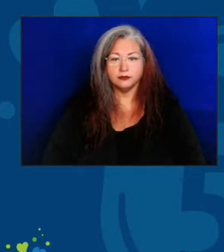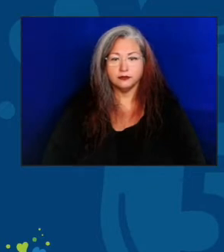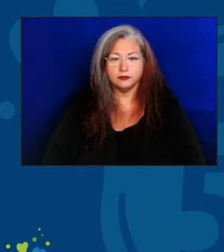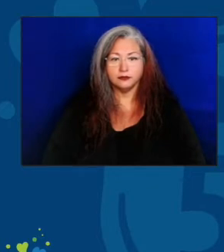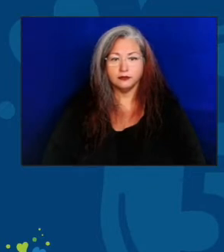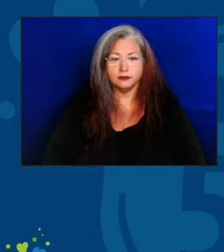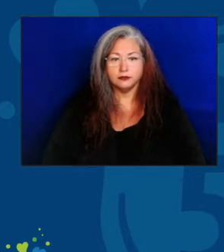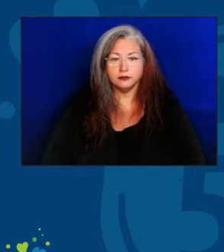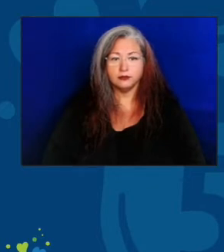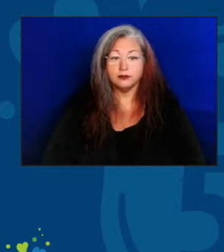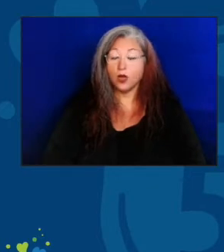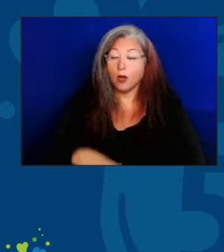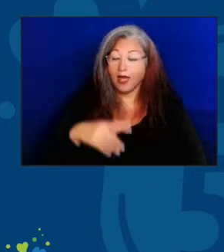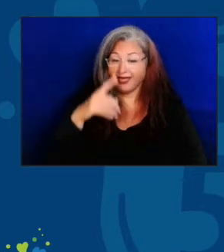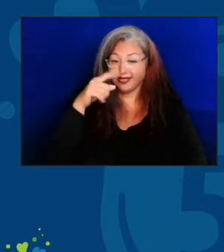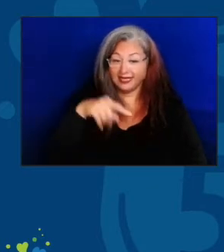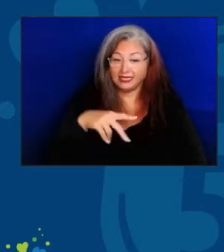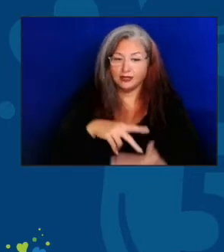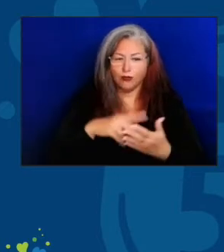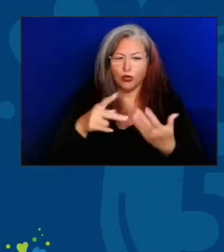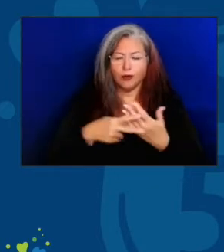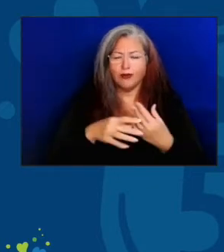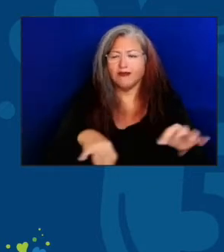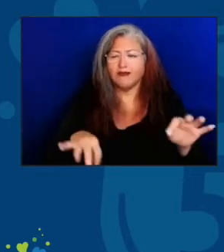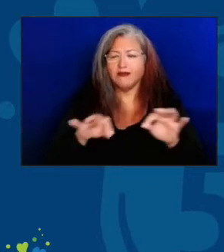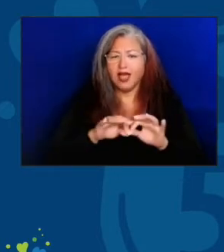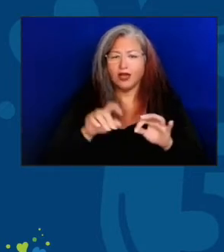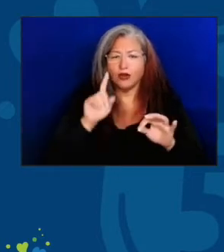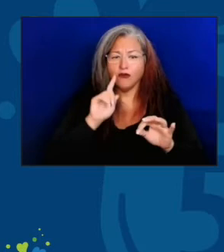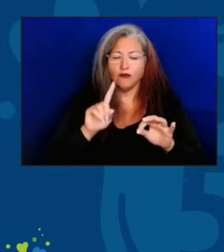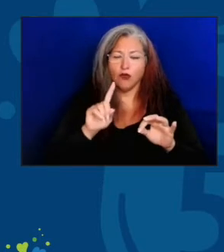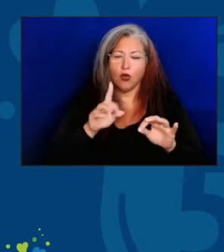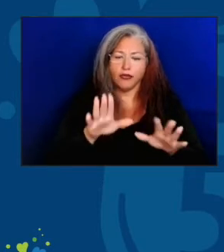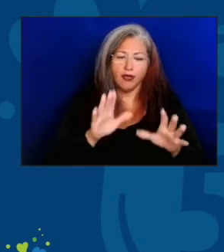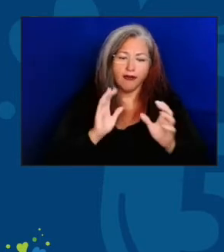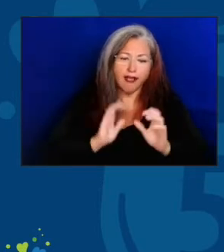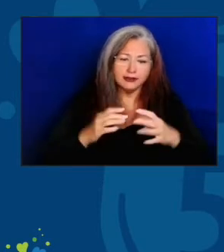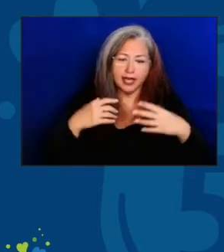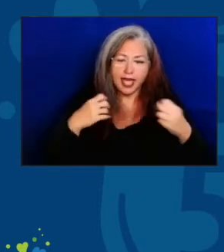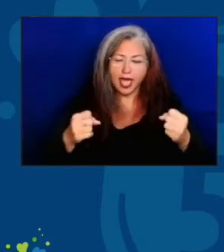I think, the program is vital to the health of our clients, family, neighbors, and community,